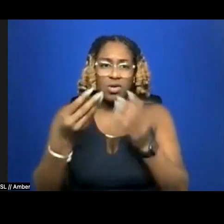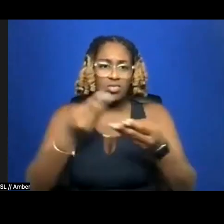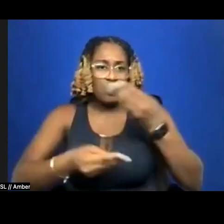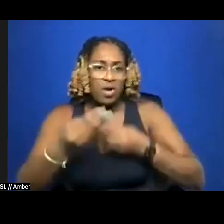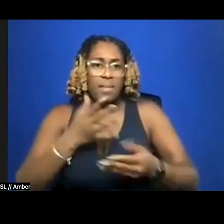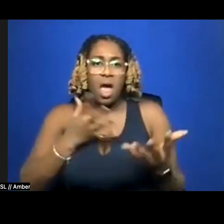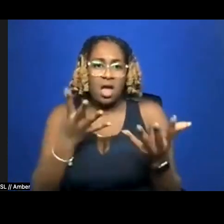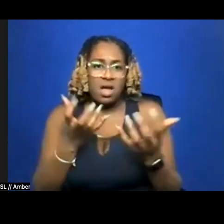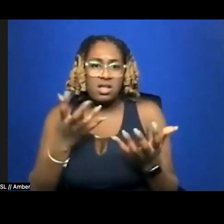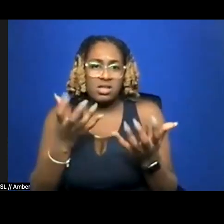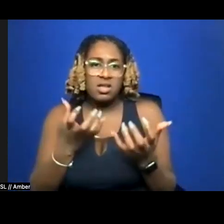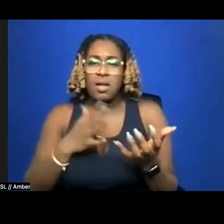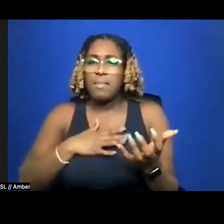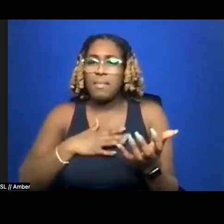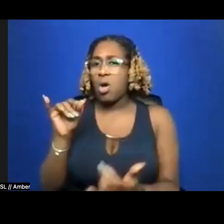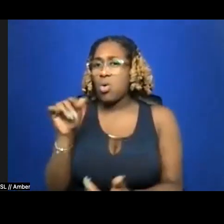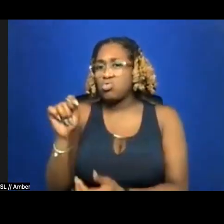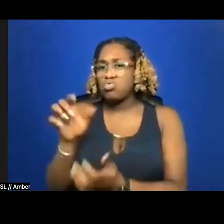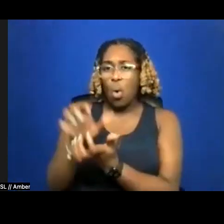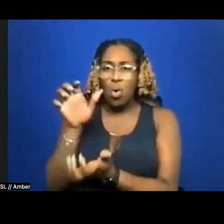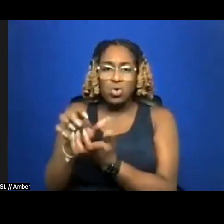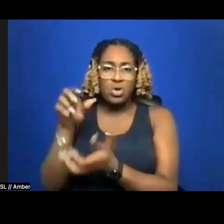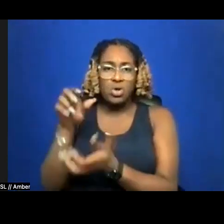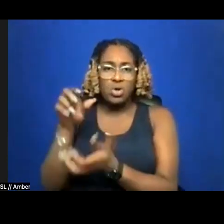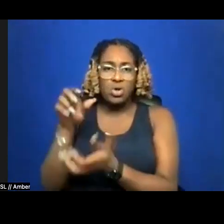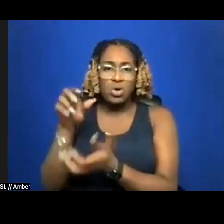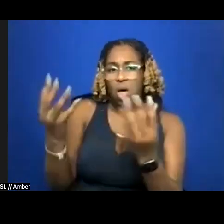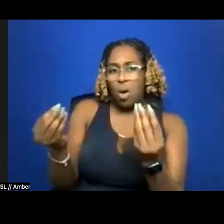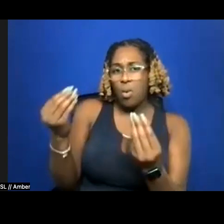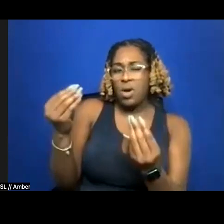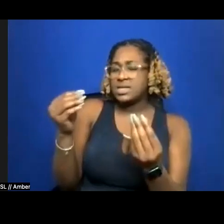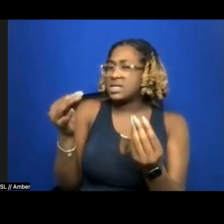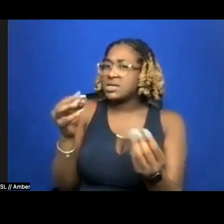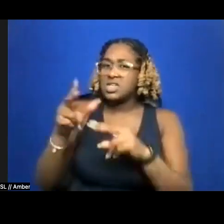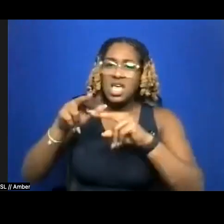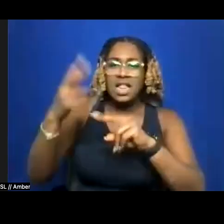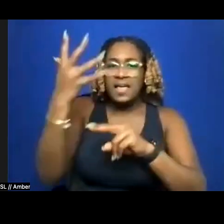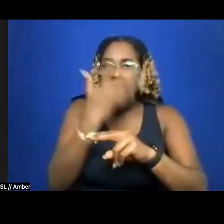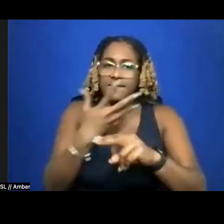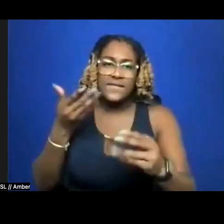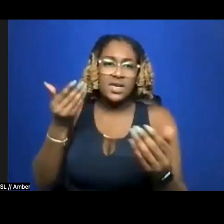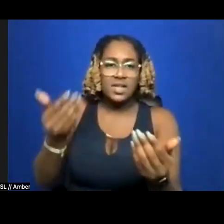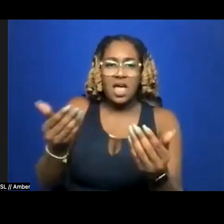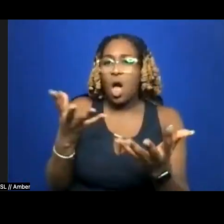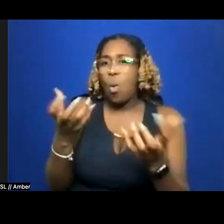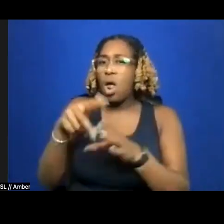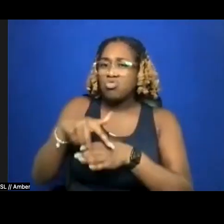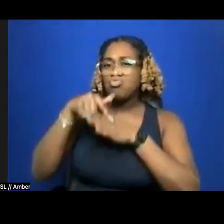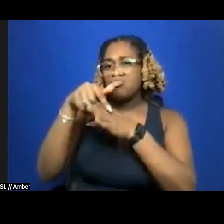my oyster moist on the saline face of her. I'm saying I want to straddle the sea with both hips